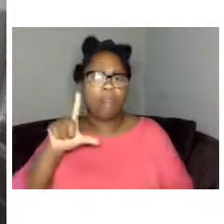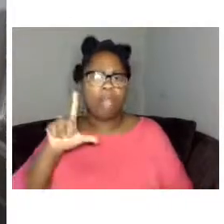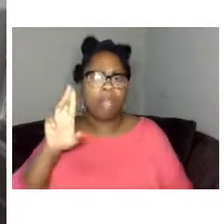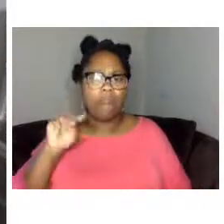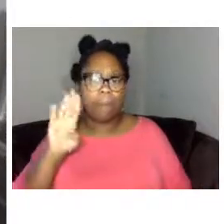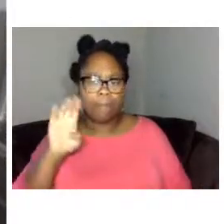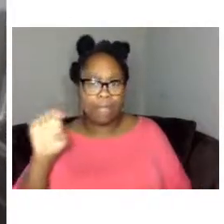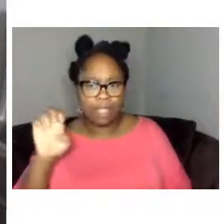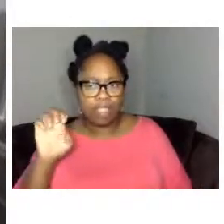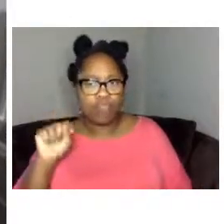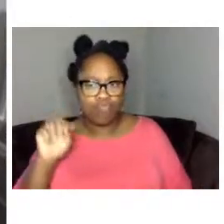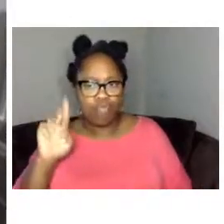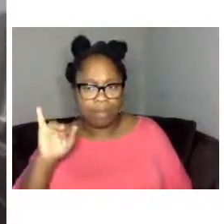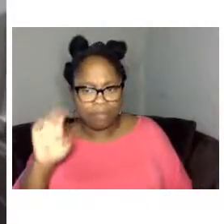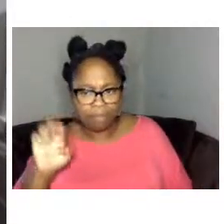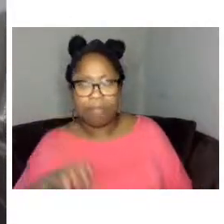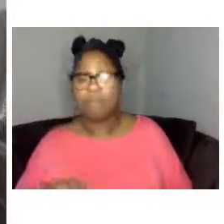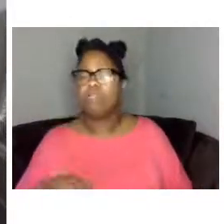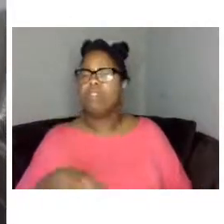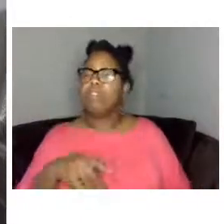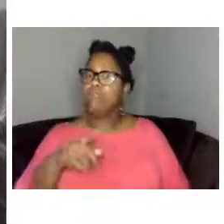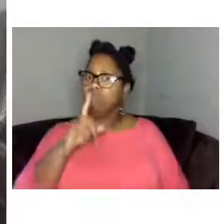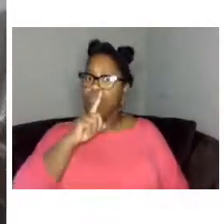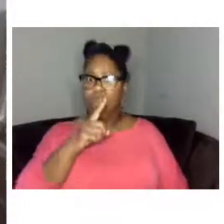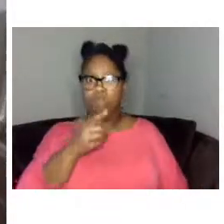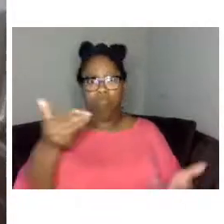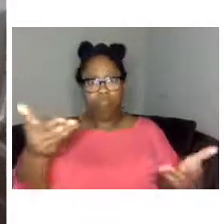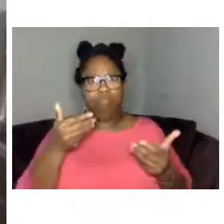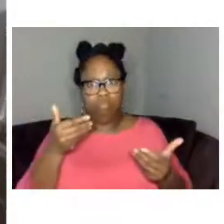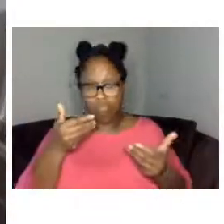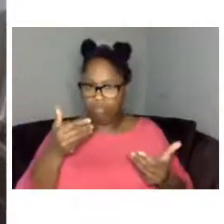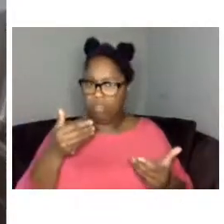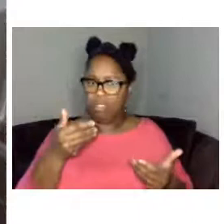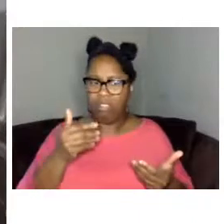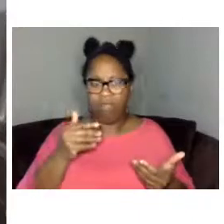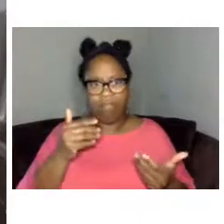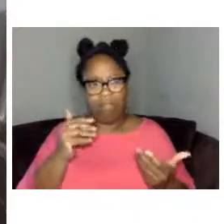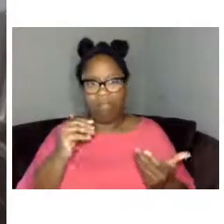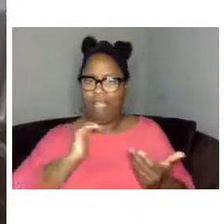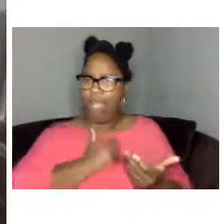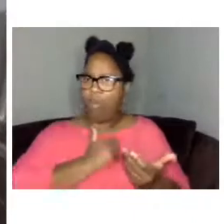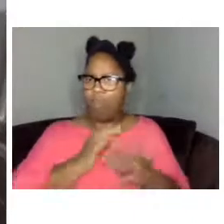core partner in uh the uh more than history lecture series of